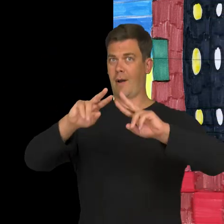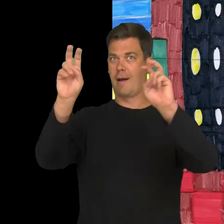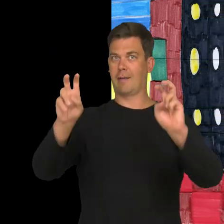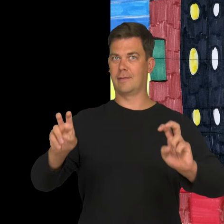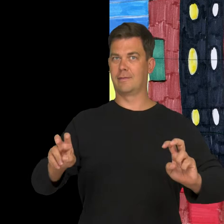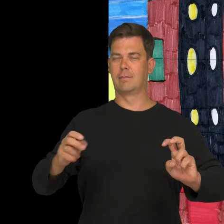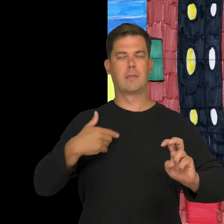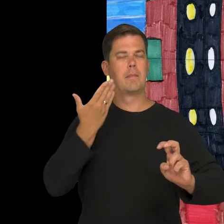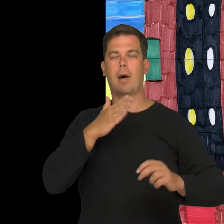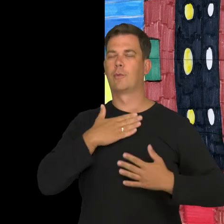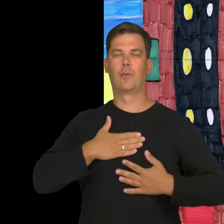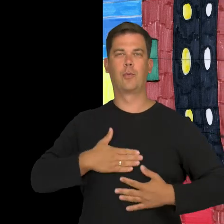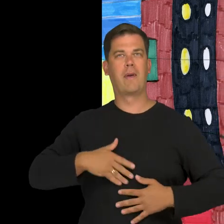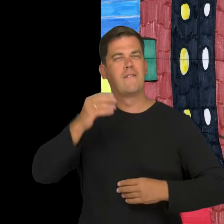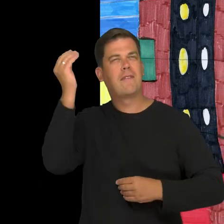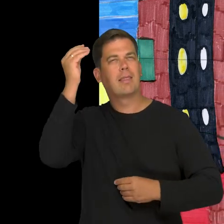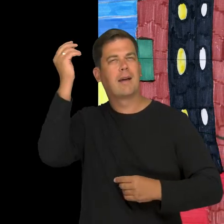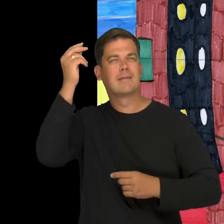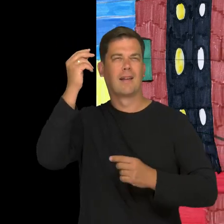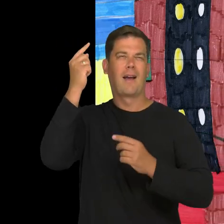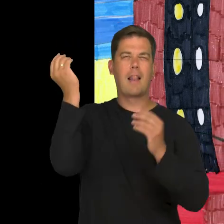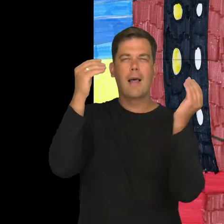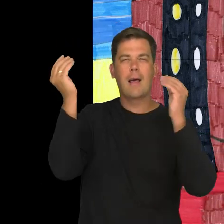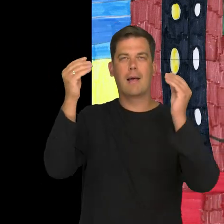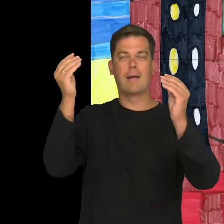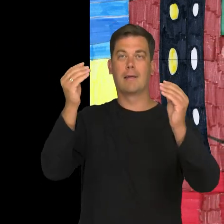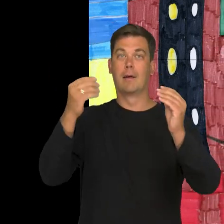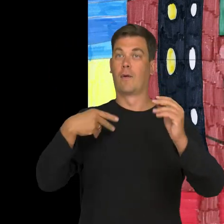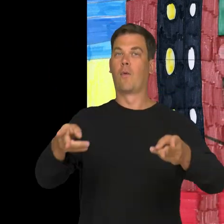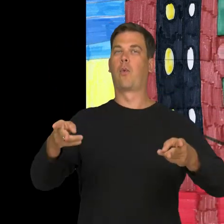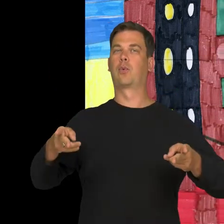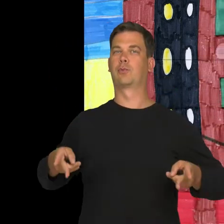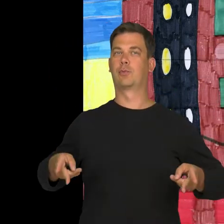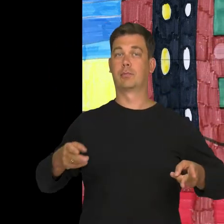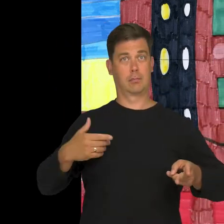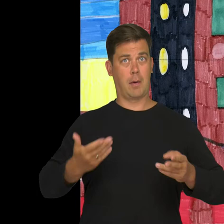I like to read fantasy in the morning in my bed, in my room. I encourage reading fantasy books.